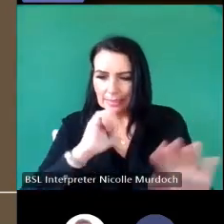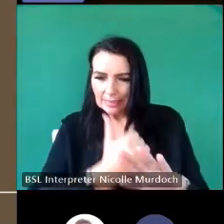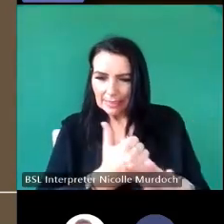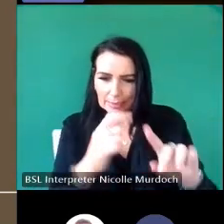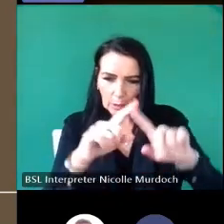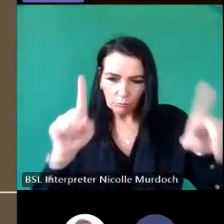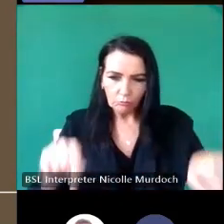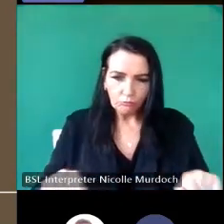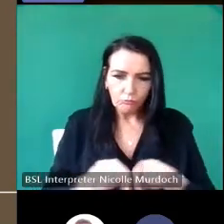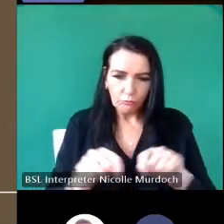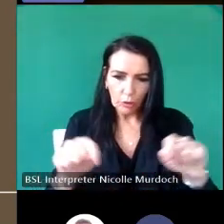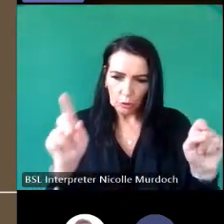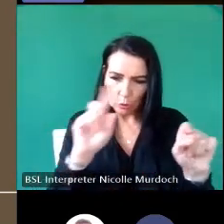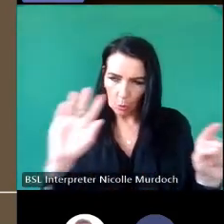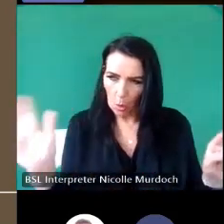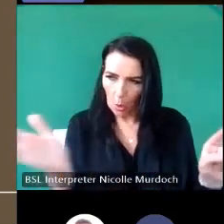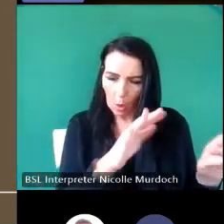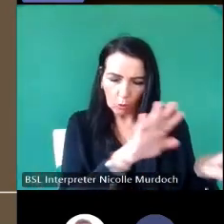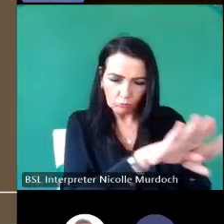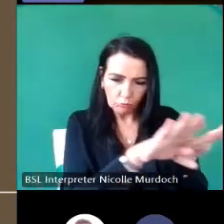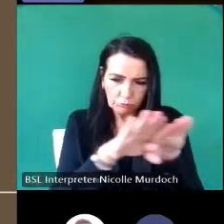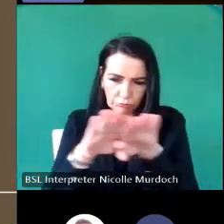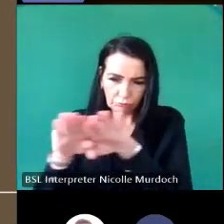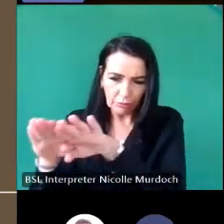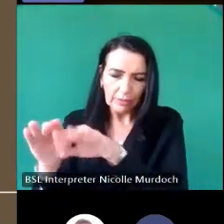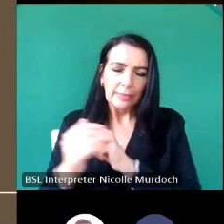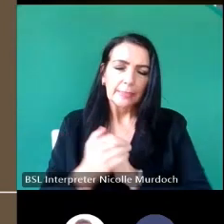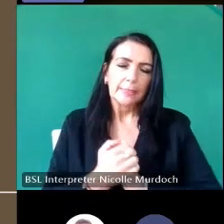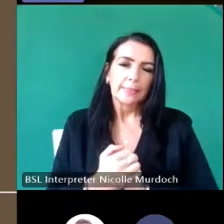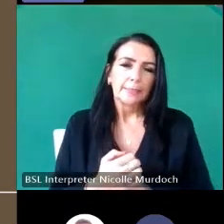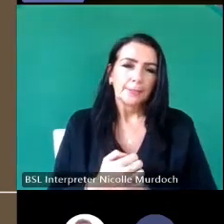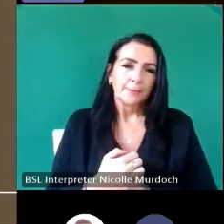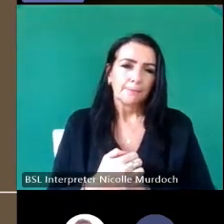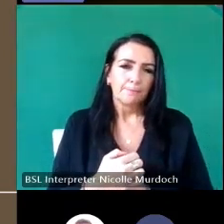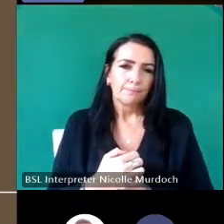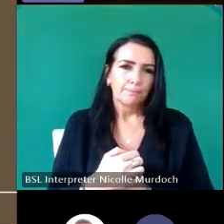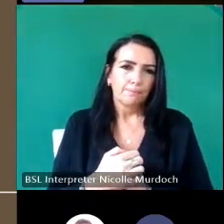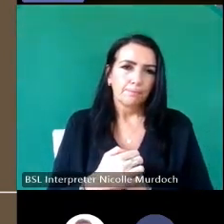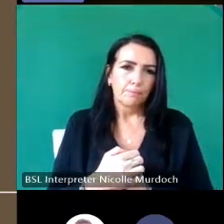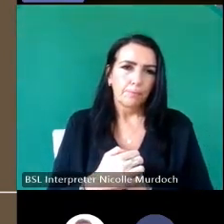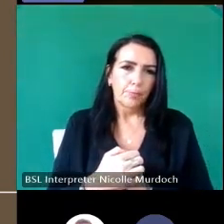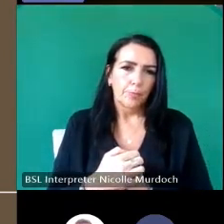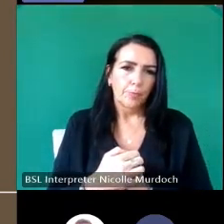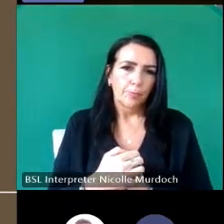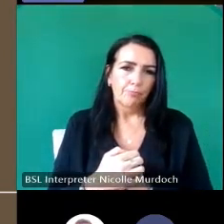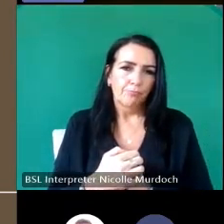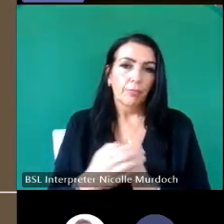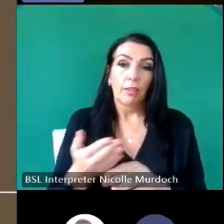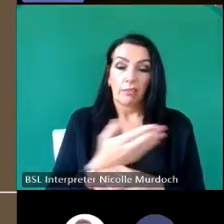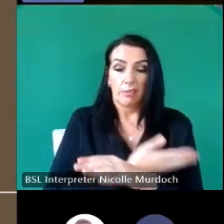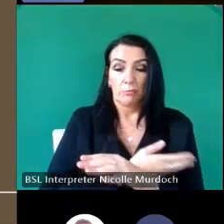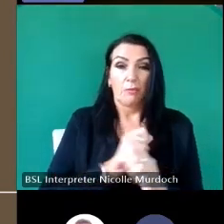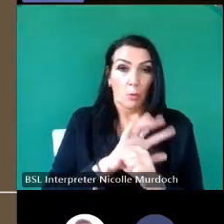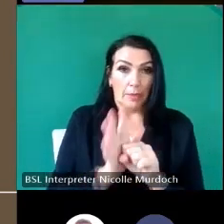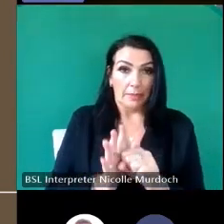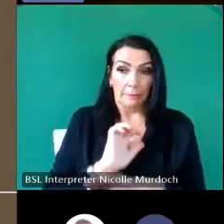could look very similar and as DJ said um project was started pre pandemic uh there was a trickle of